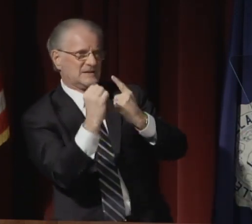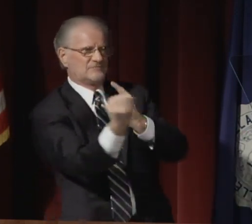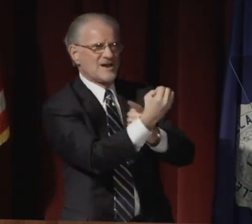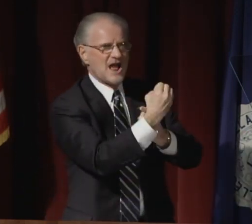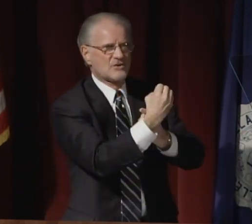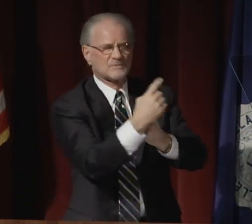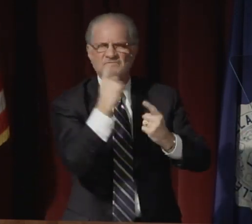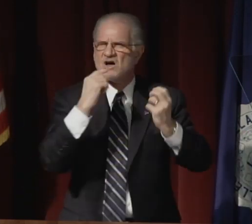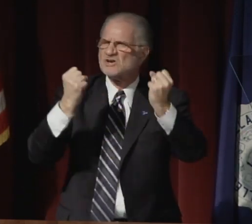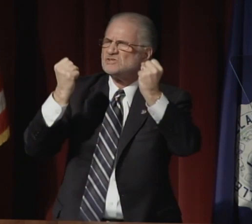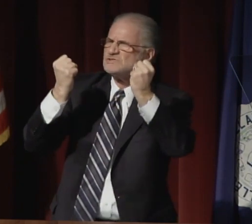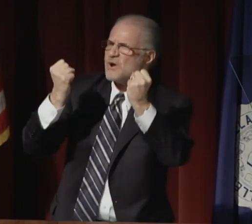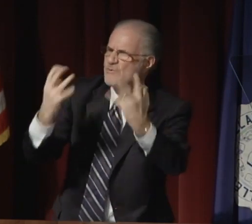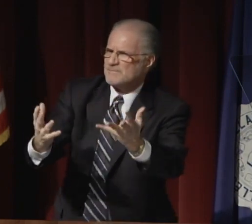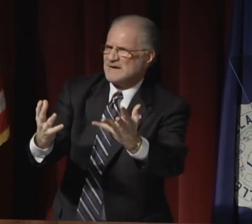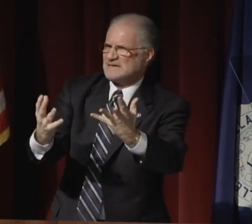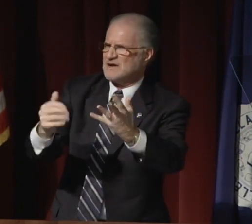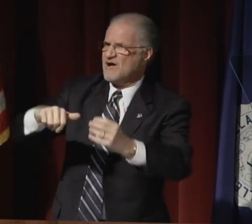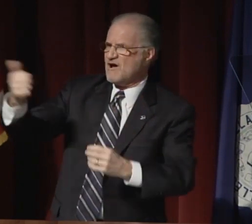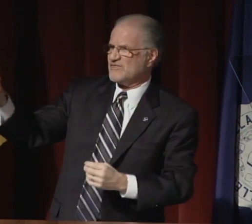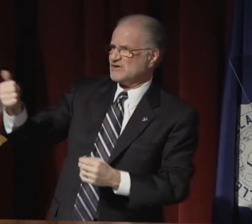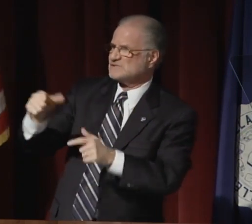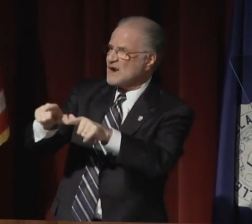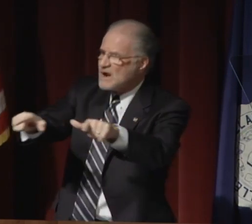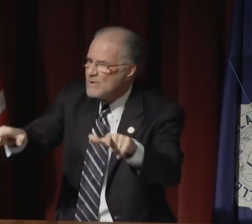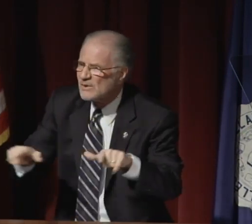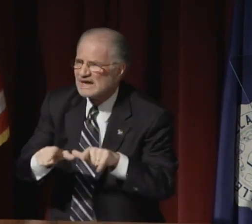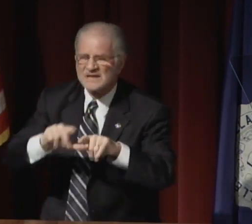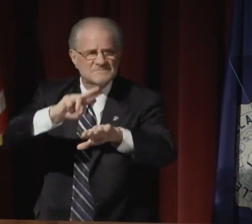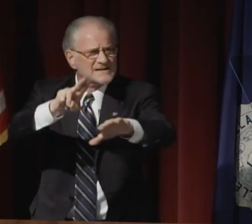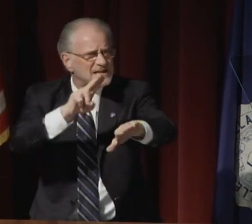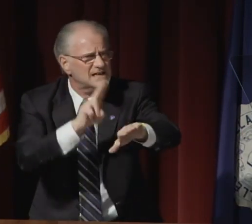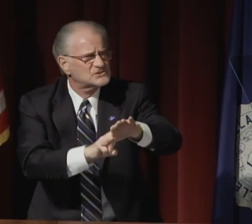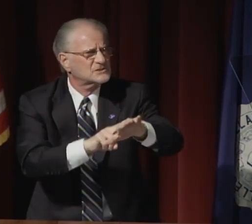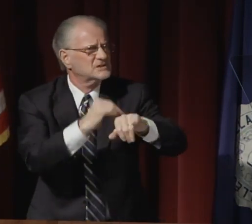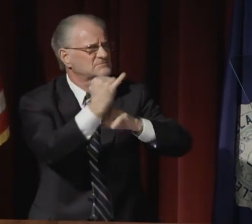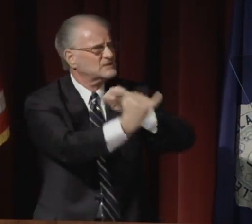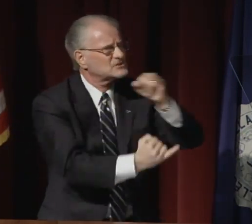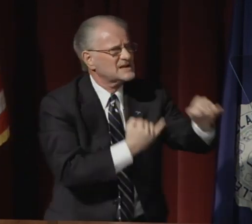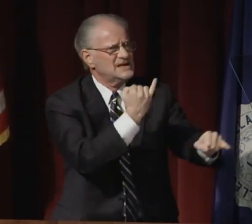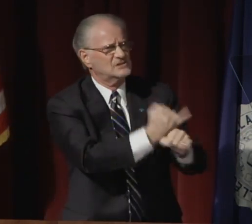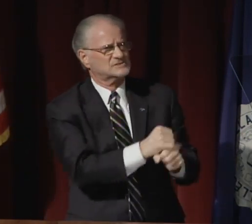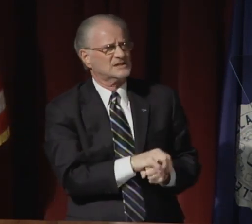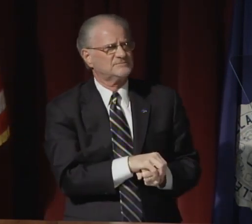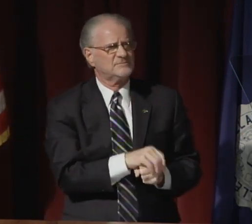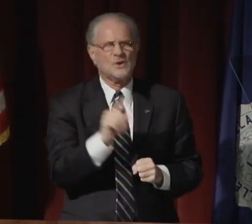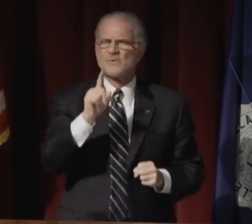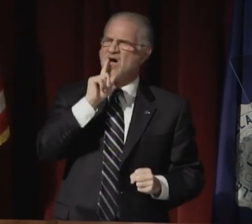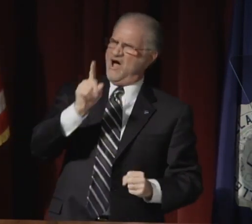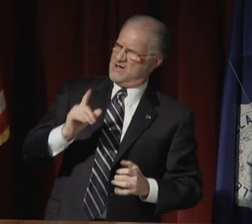but it also serves as an excellent lab environment for so many others locally,